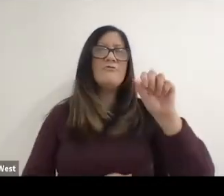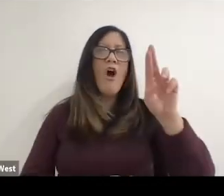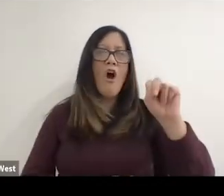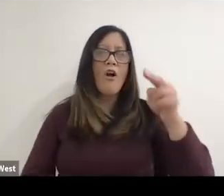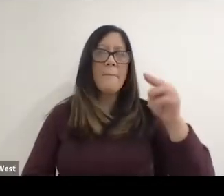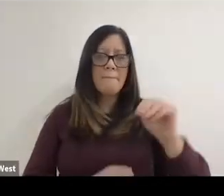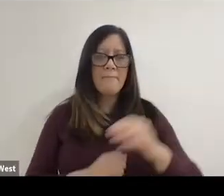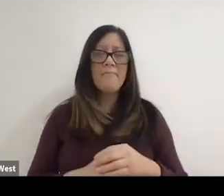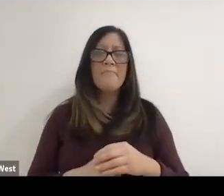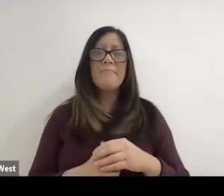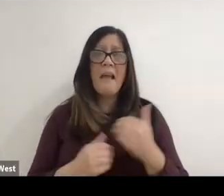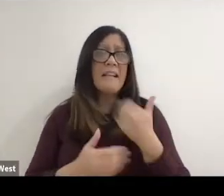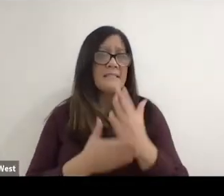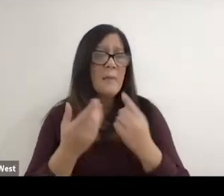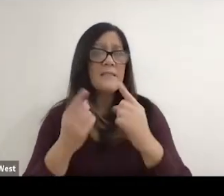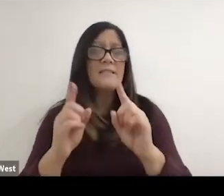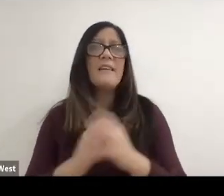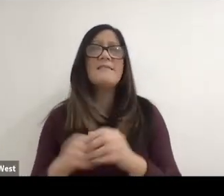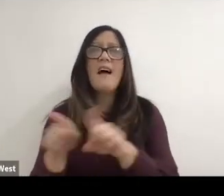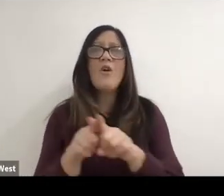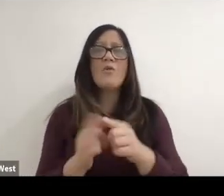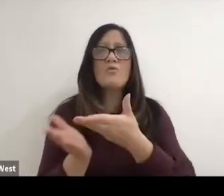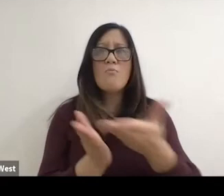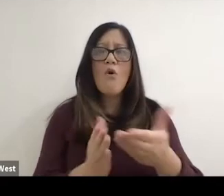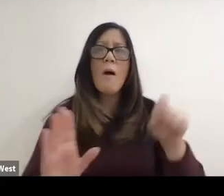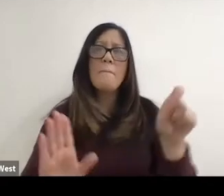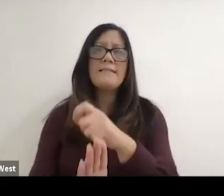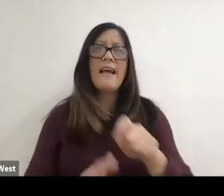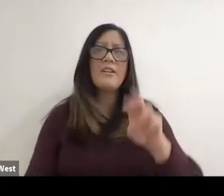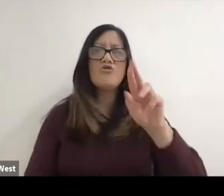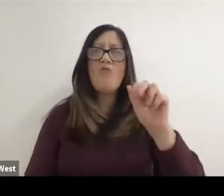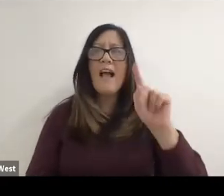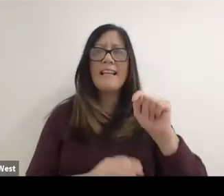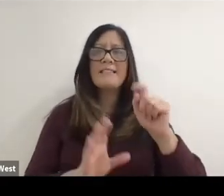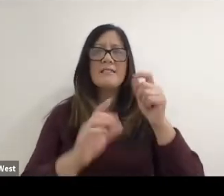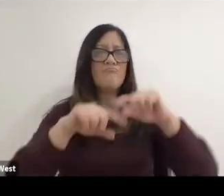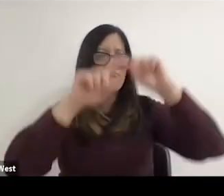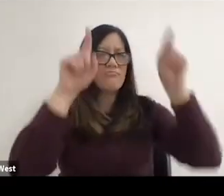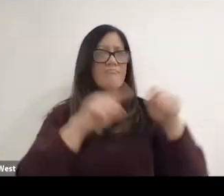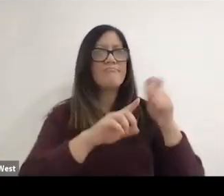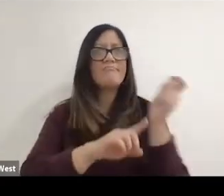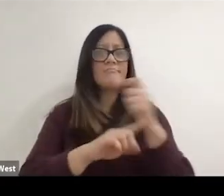But I even brought my tennis rackets with me and I even. Did some kind of.